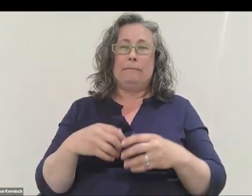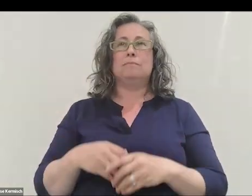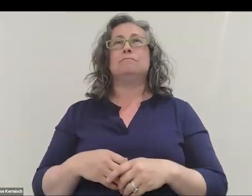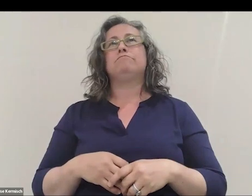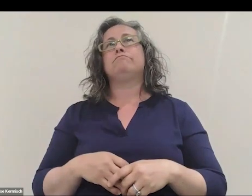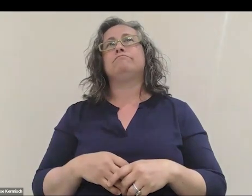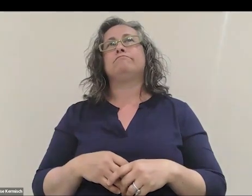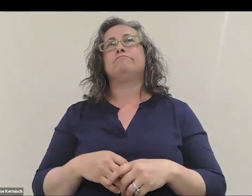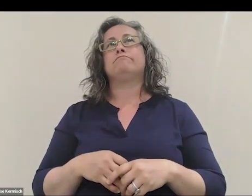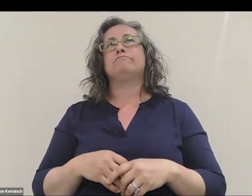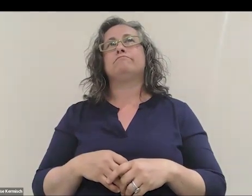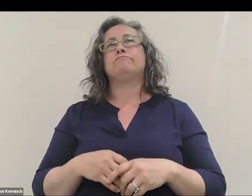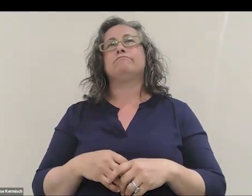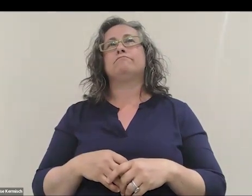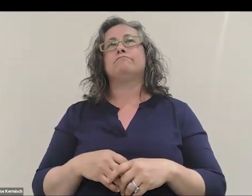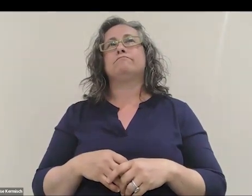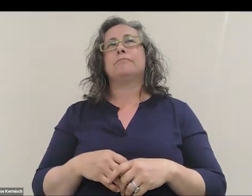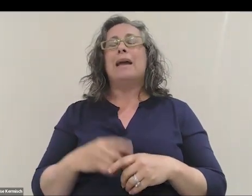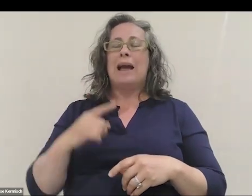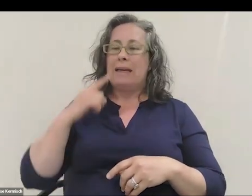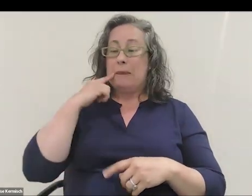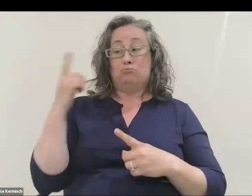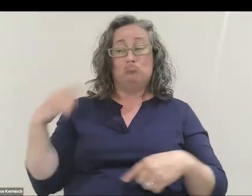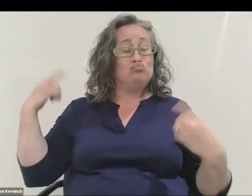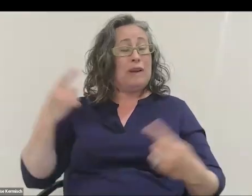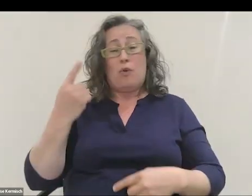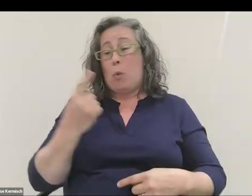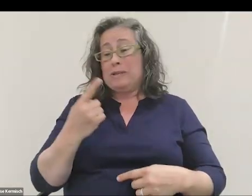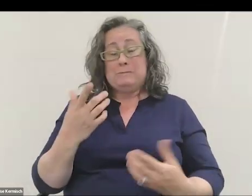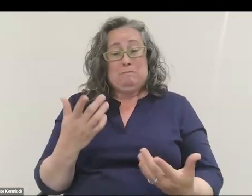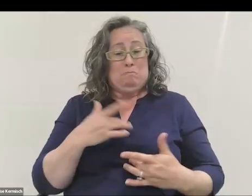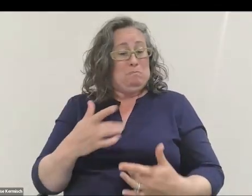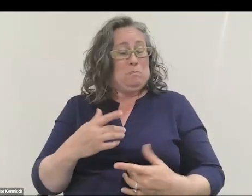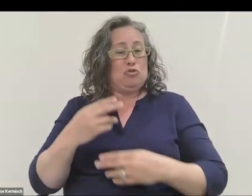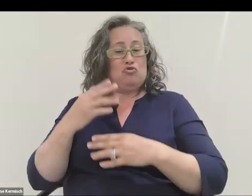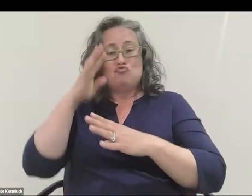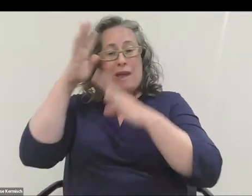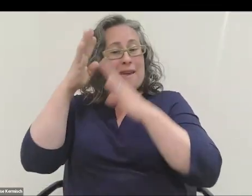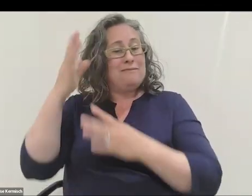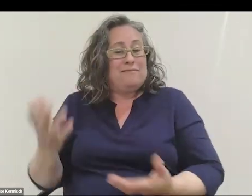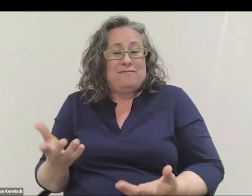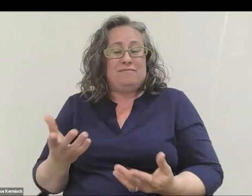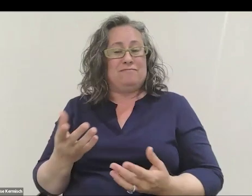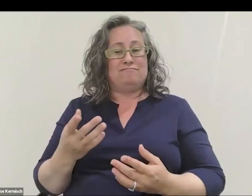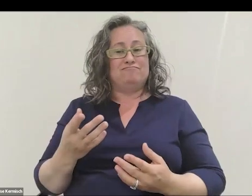The other way around, I think maybe I've just always been creative. I think it's just this aspect of creativity, wherever you apply it.